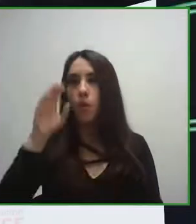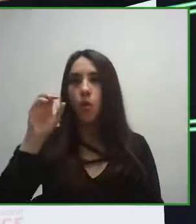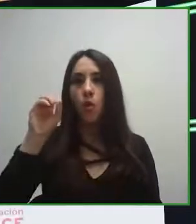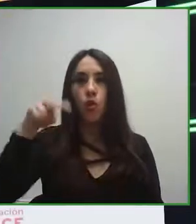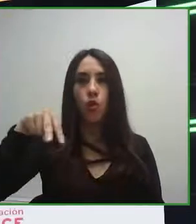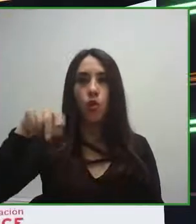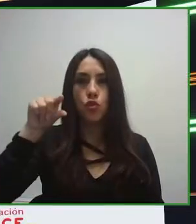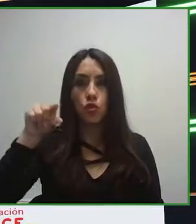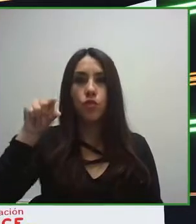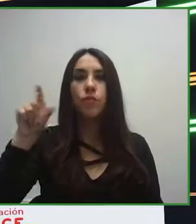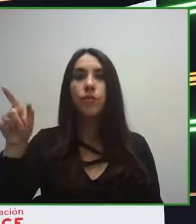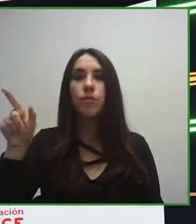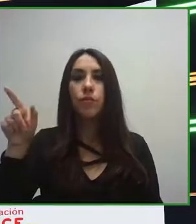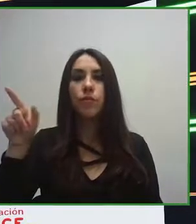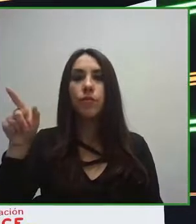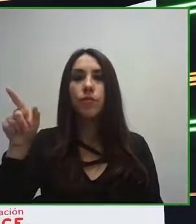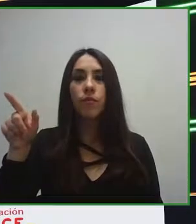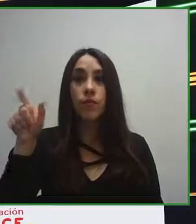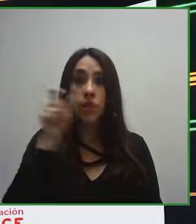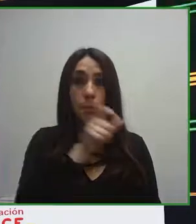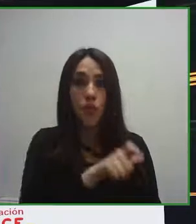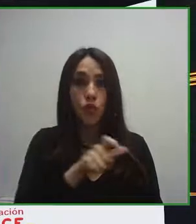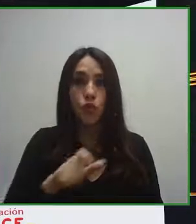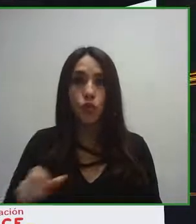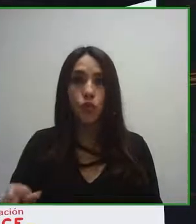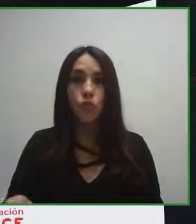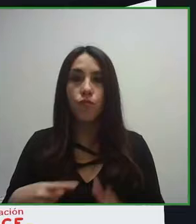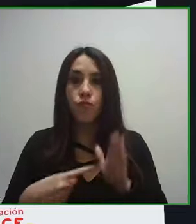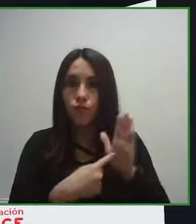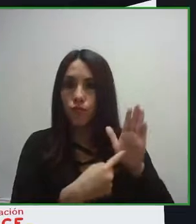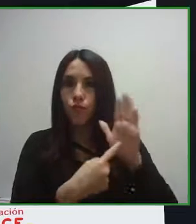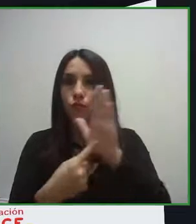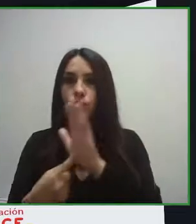NGO that has developed the VEM CA application